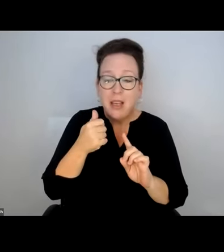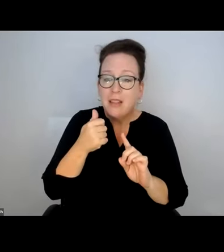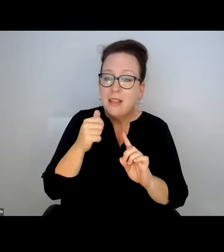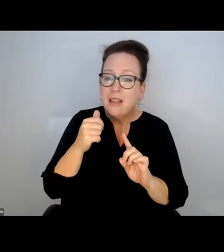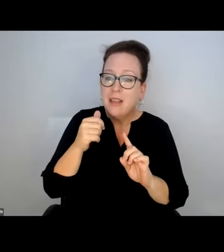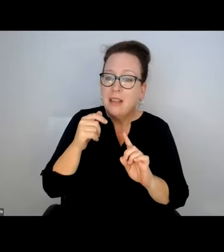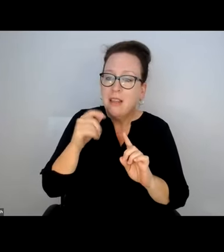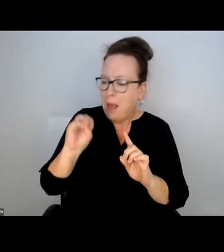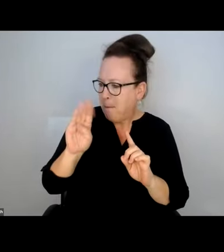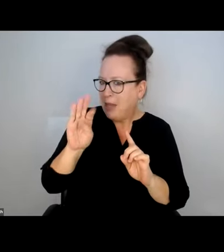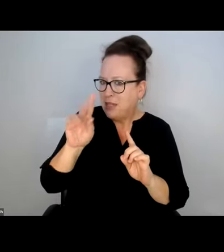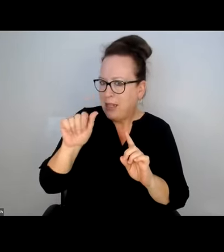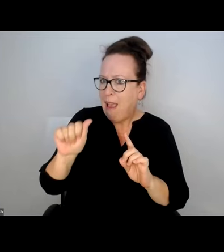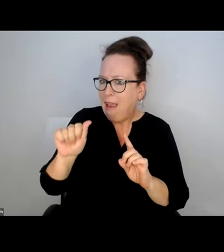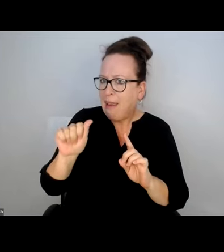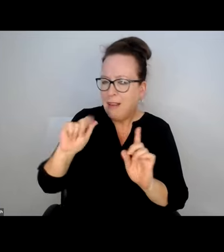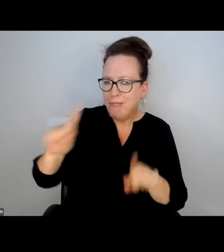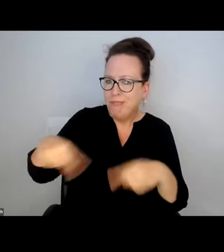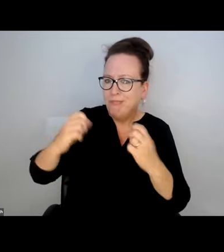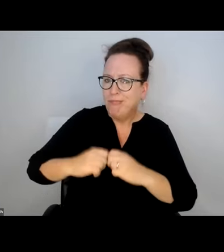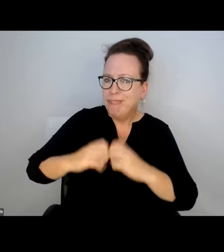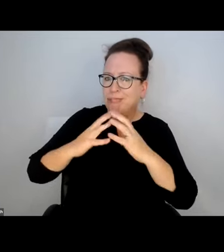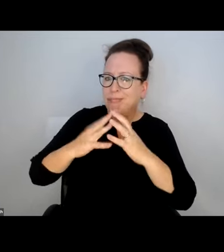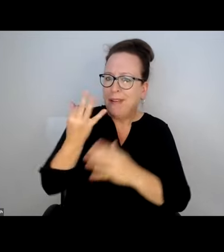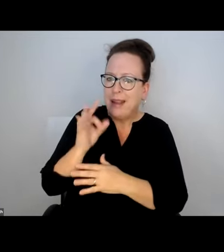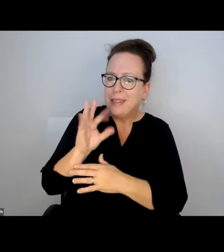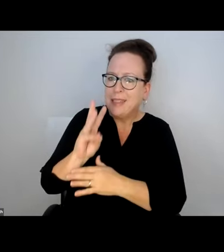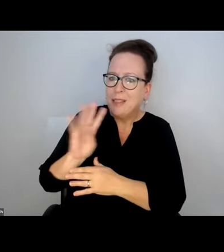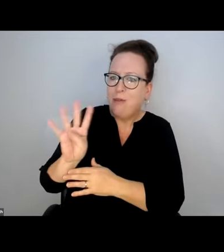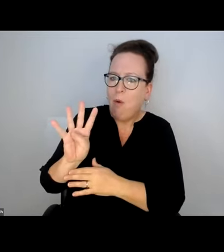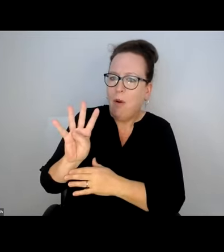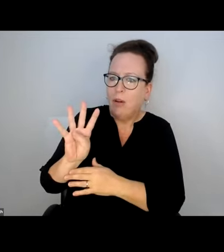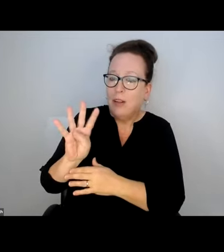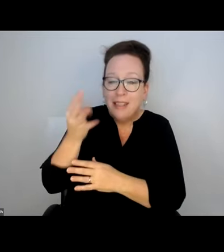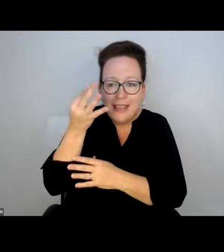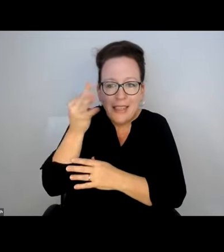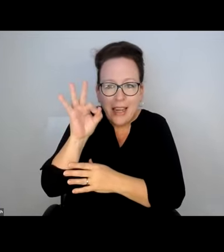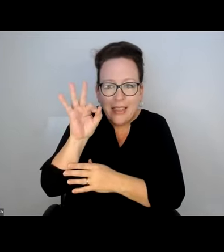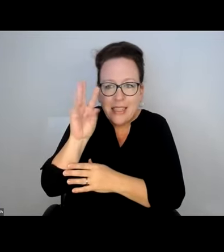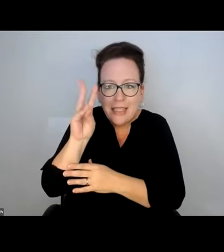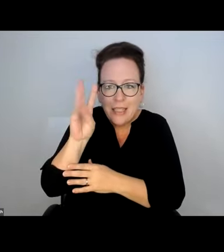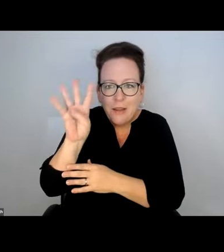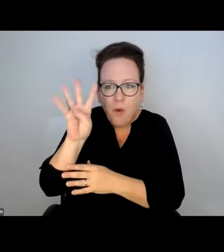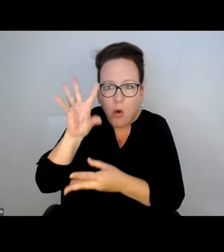IT MADE ME WONDER WHY. ESPECIALLY SINCE THE TRANSIT AUTHORITY HAS BEEN THE TRANSIT